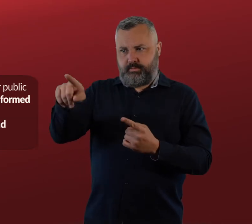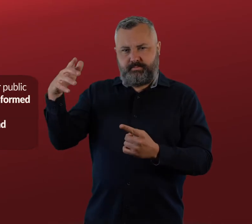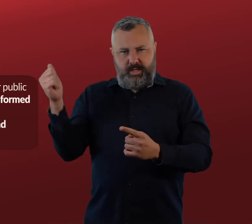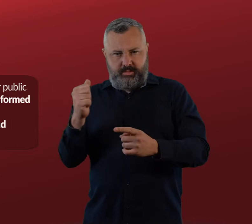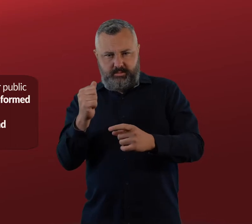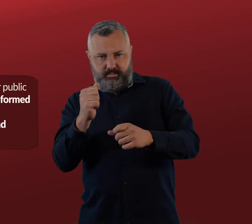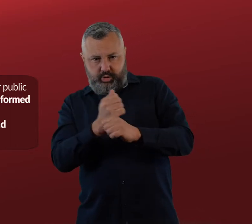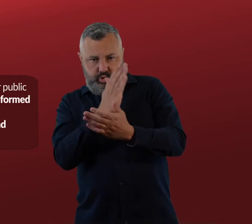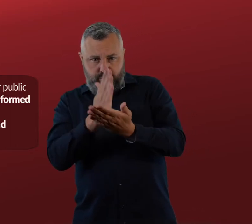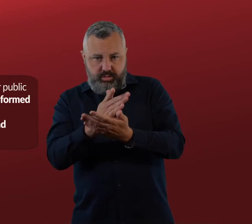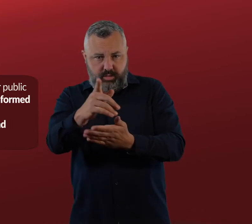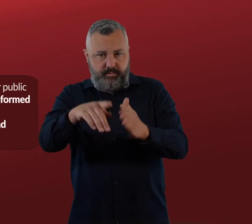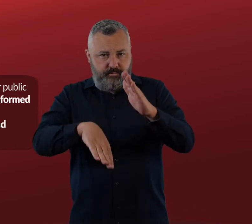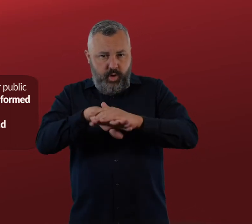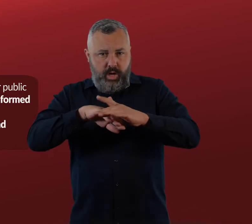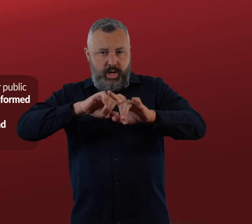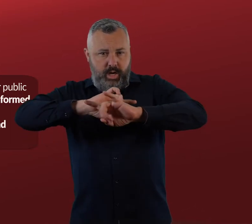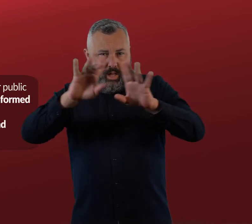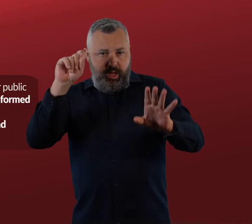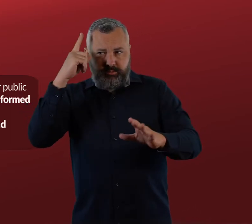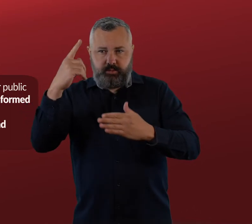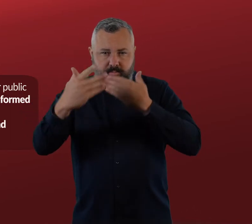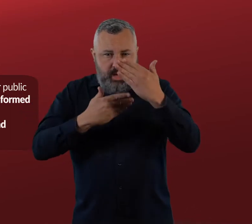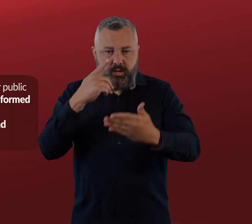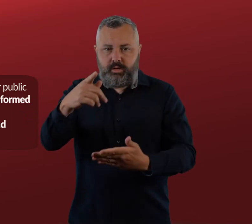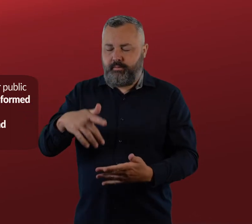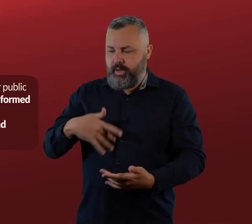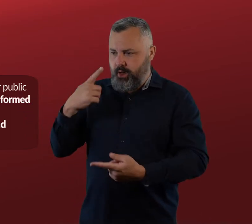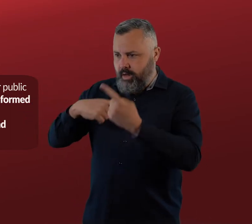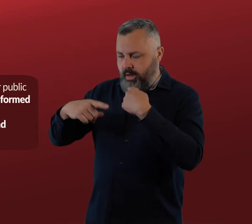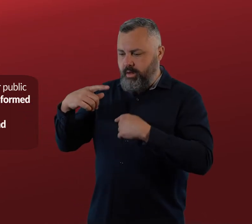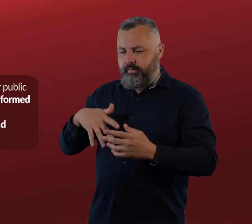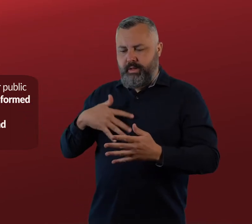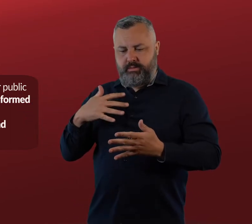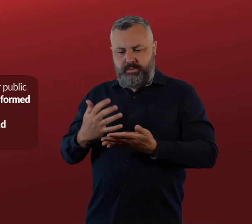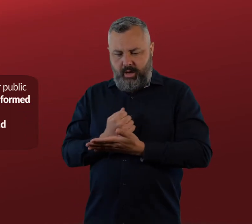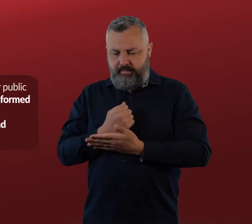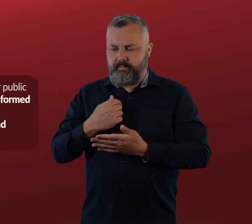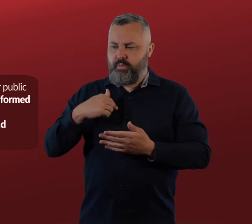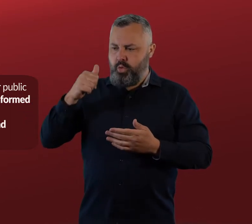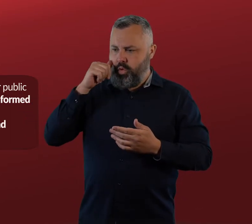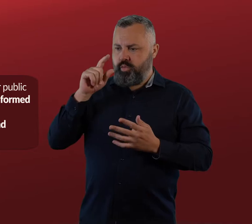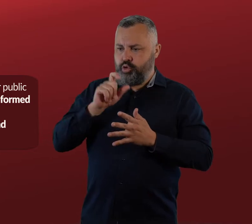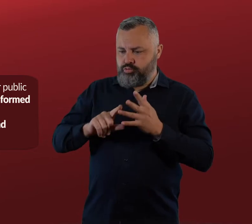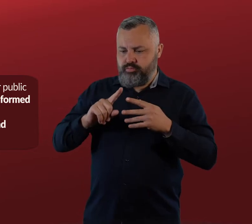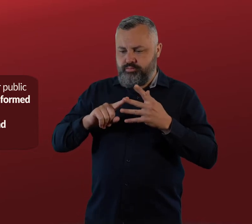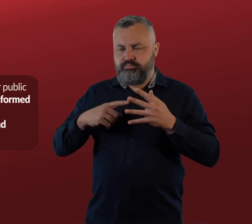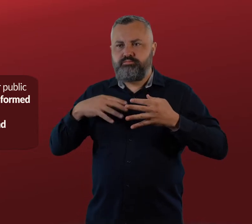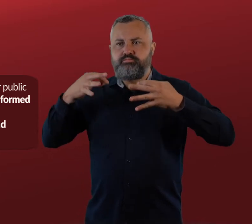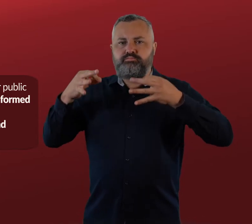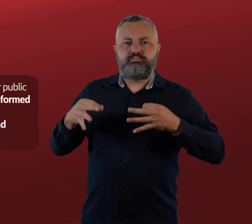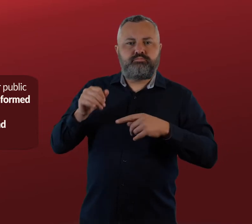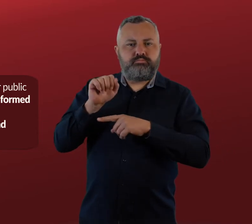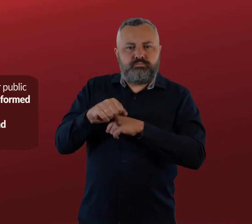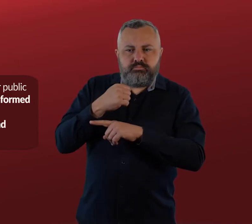private or public, you have the right to feel safe and informed. You have the right to fully understand information about your healthcare.